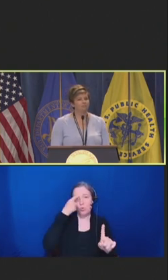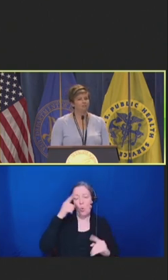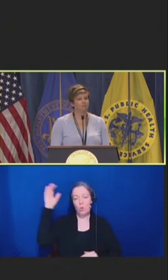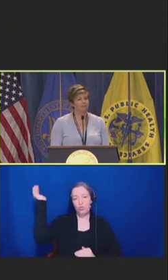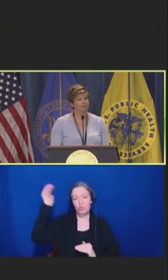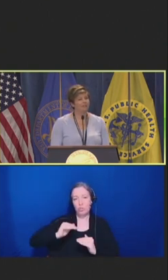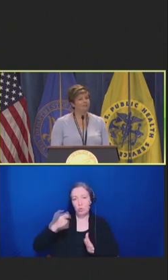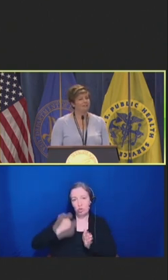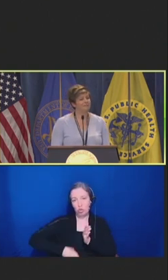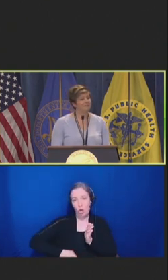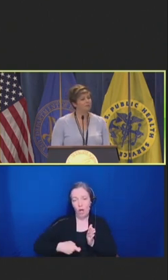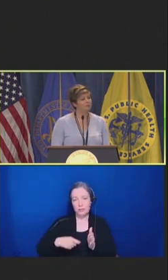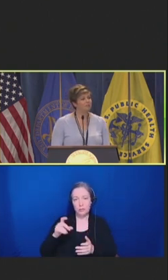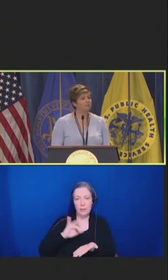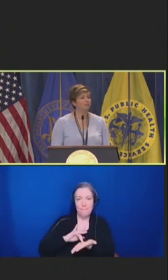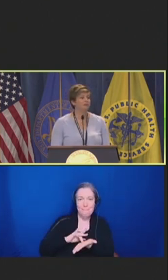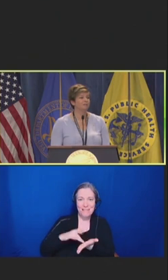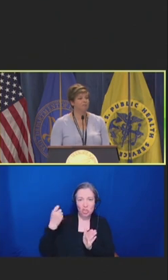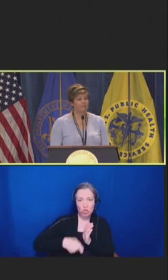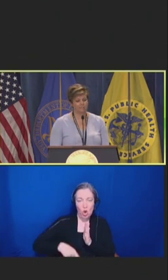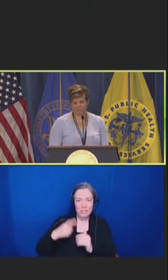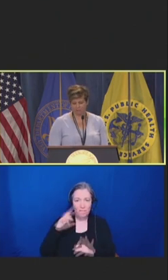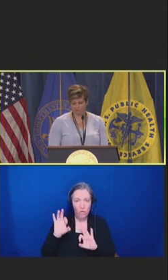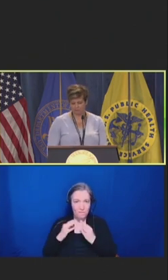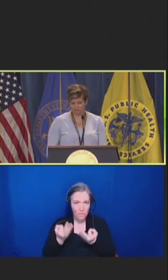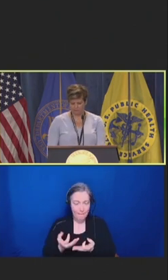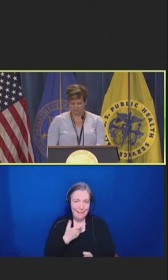families and individuals as well as for taxpayers.